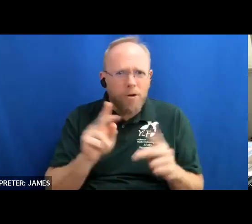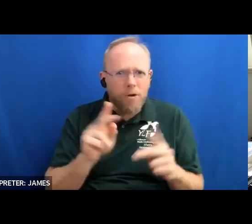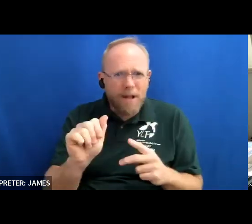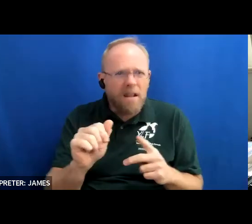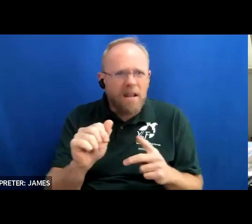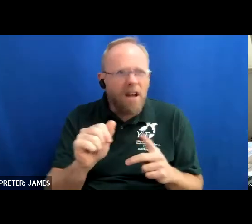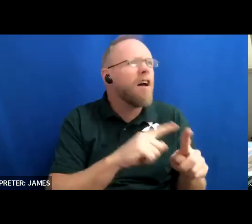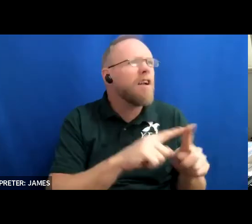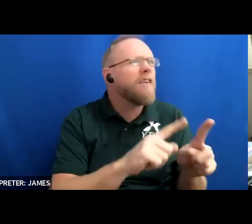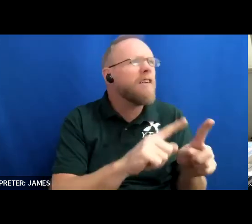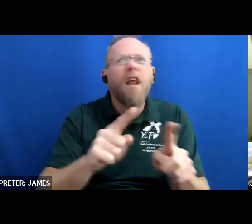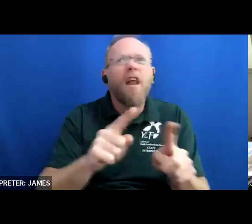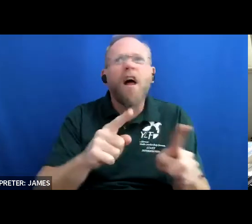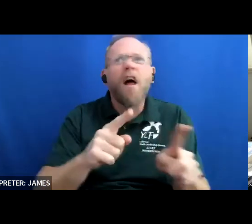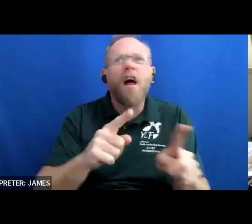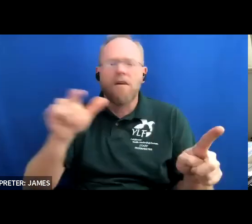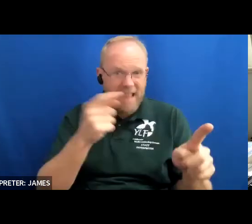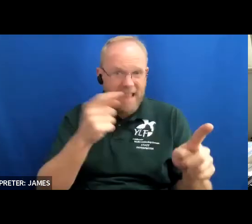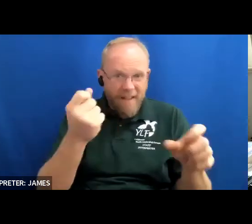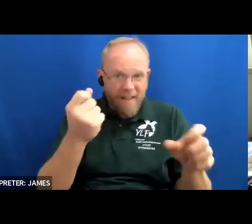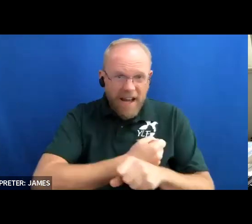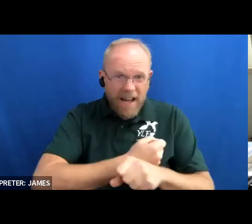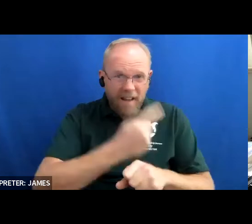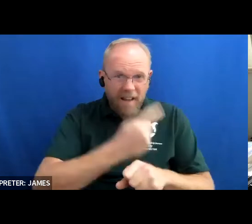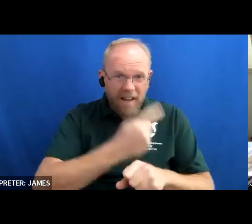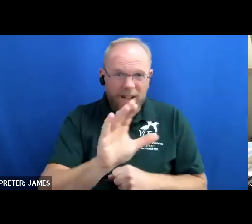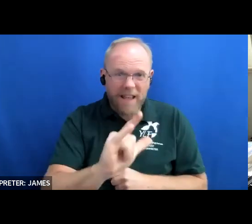who were fighting for their civil rights and the right to be treated like everyone else